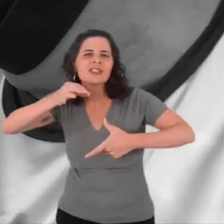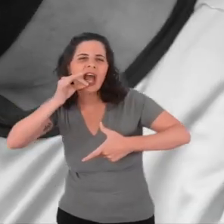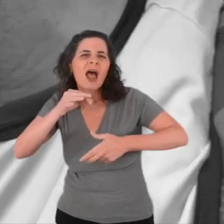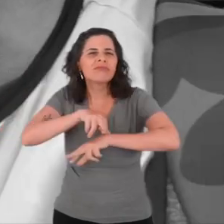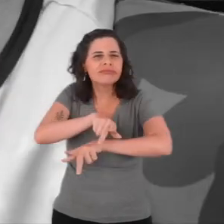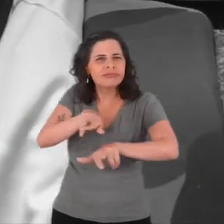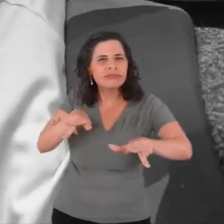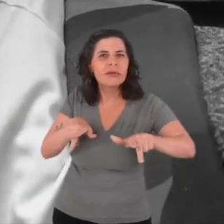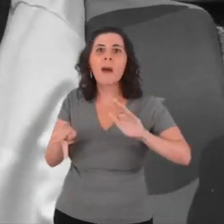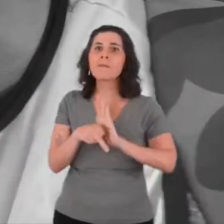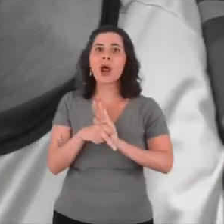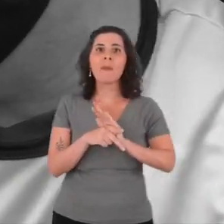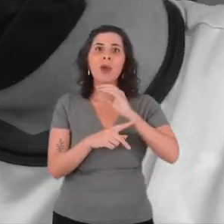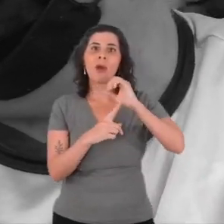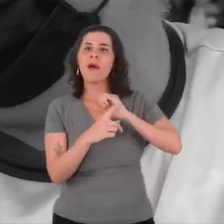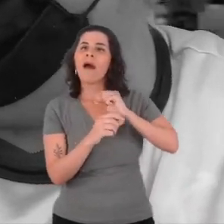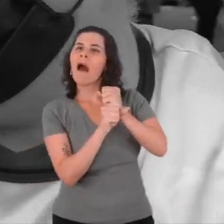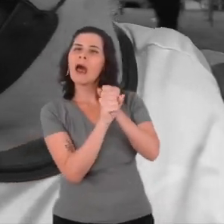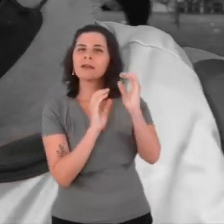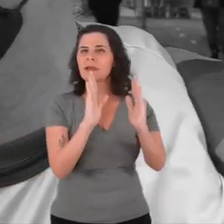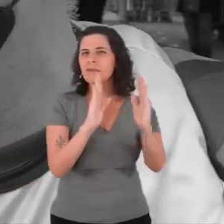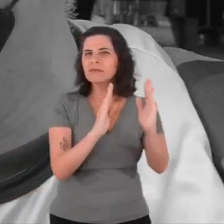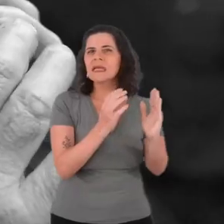And there's a place here where they even do hypnosis!